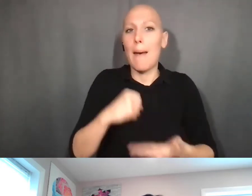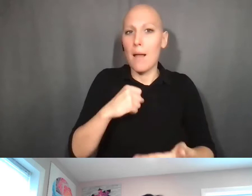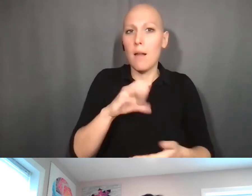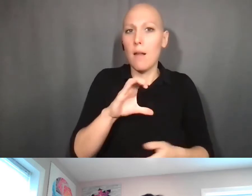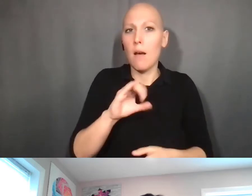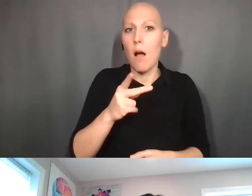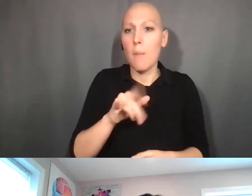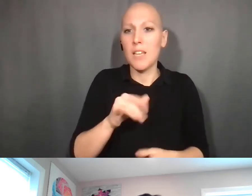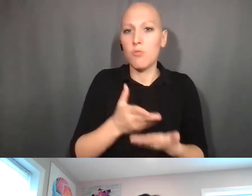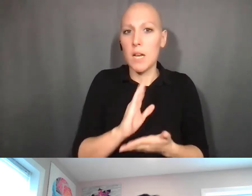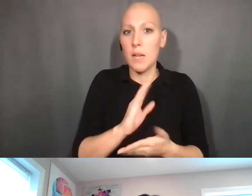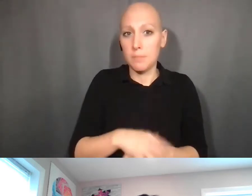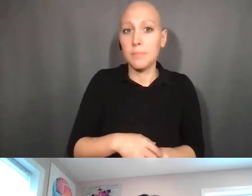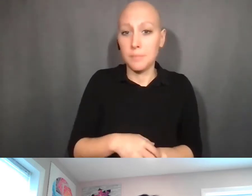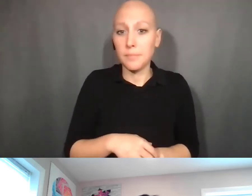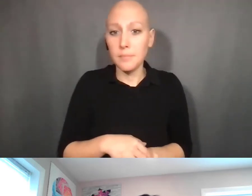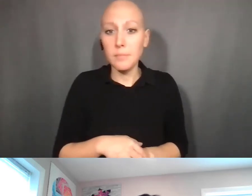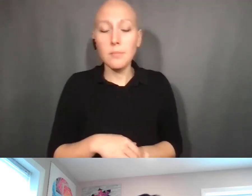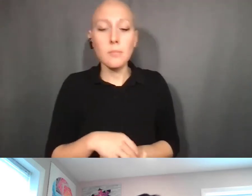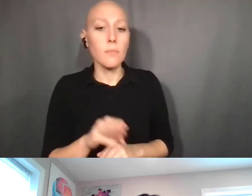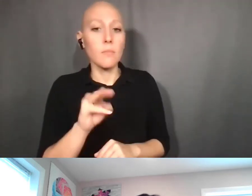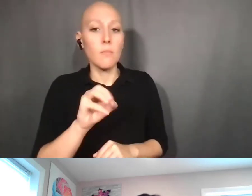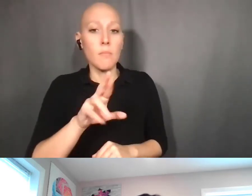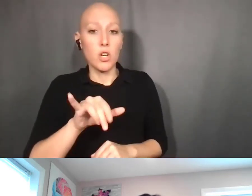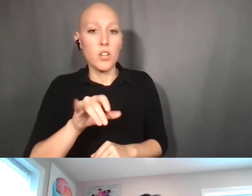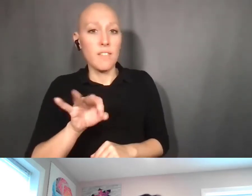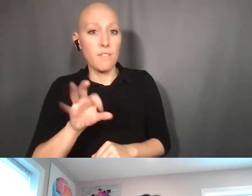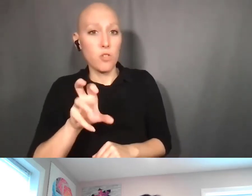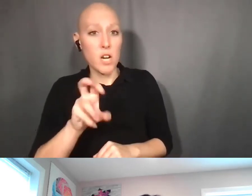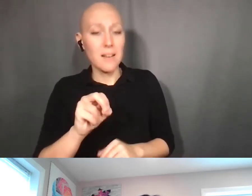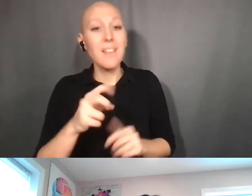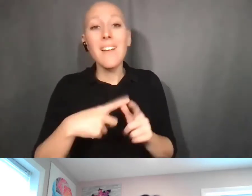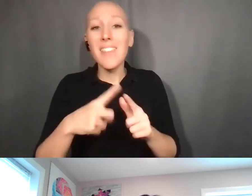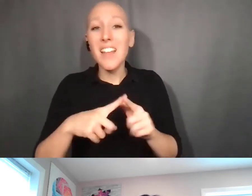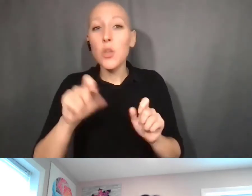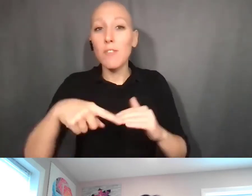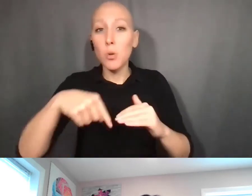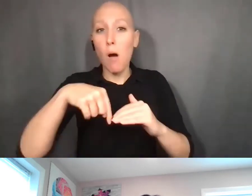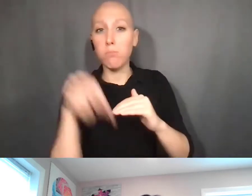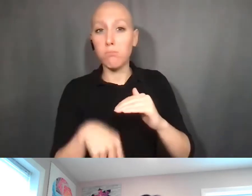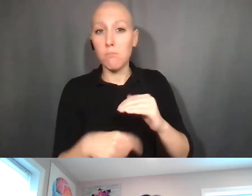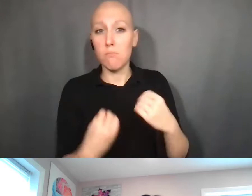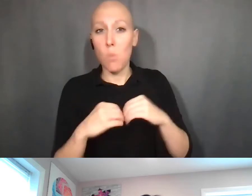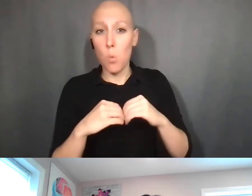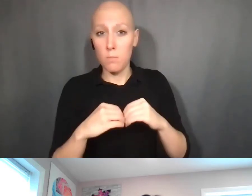Mary Fran Deutsch: And then you have to dig a step deeper, and say Okay, I have a copyright on an article,